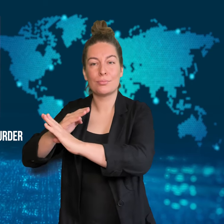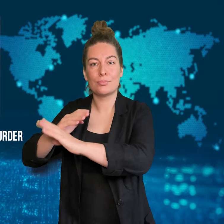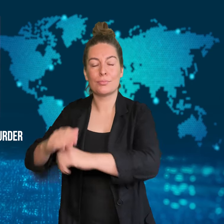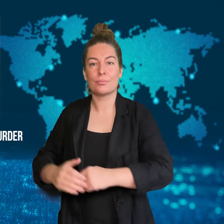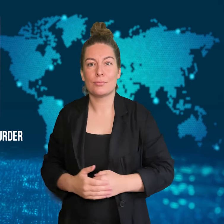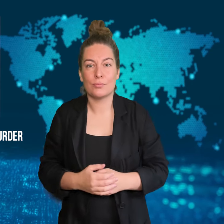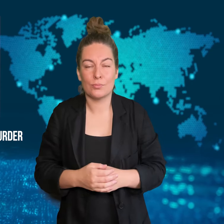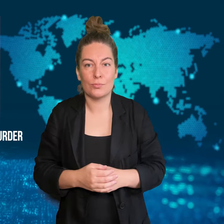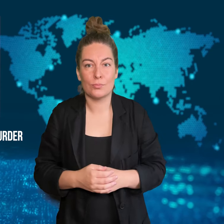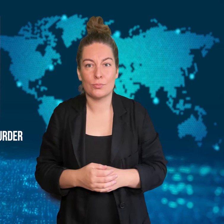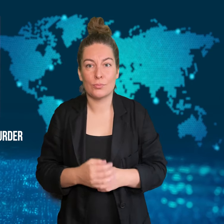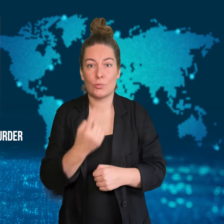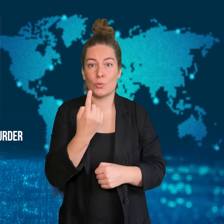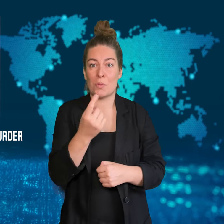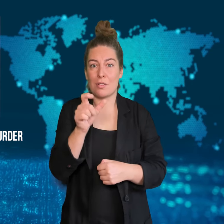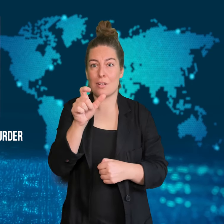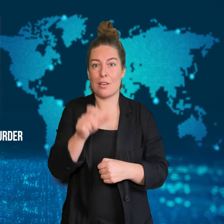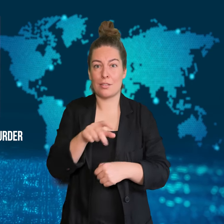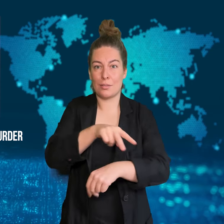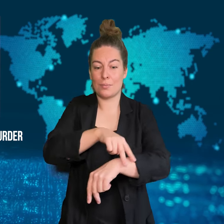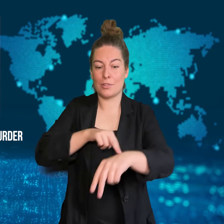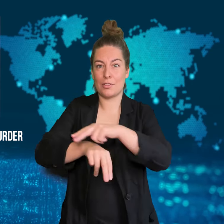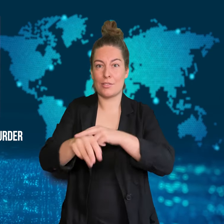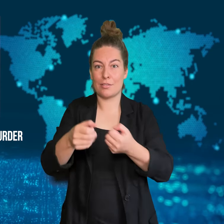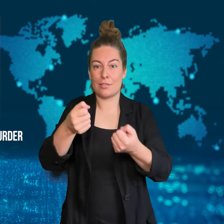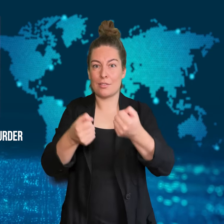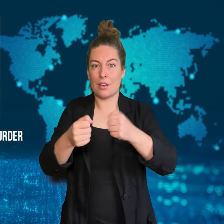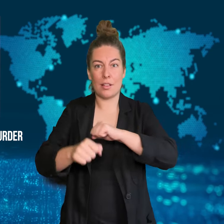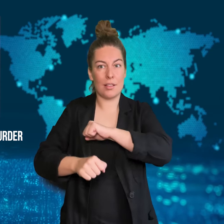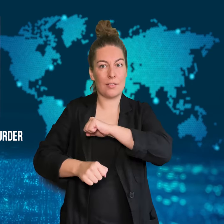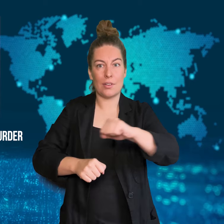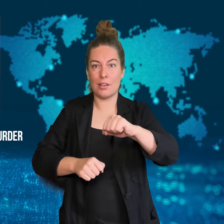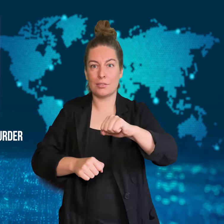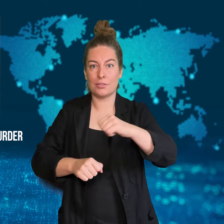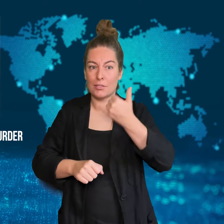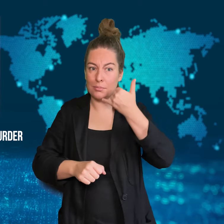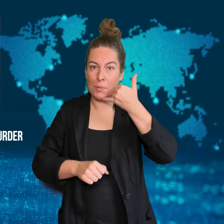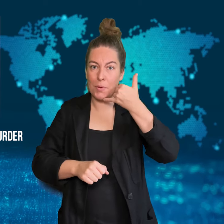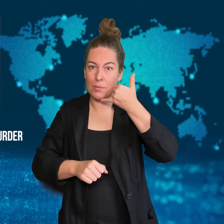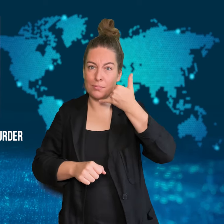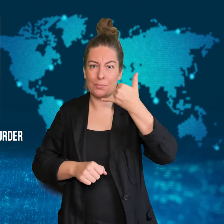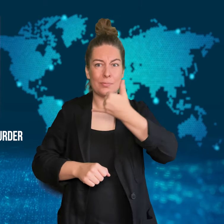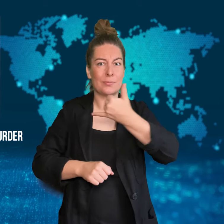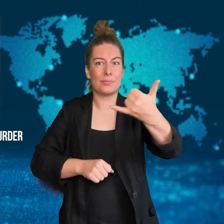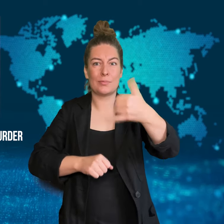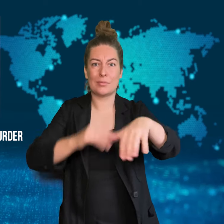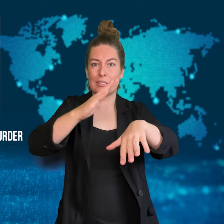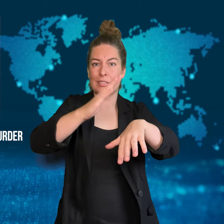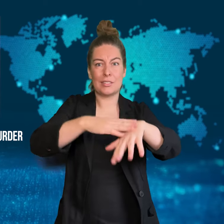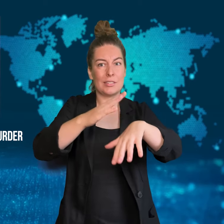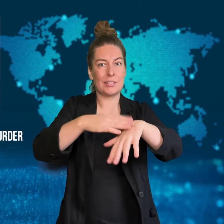One of the pilots then reported the security threat to